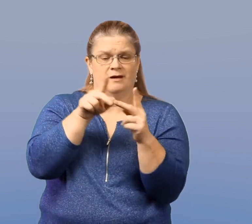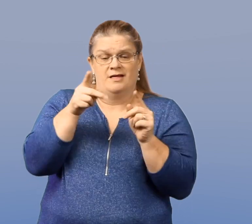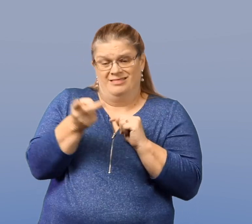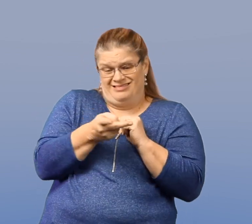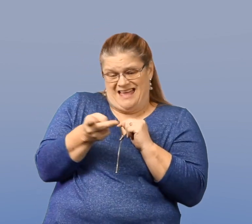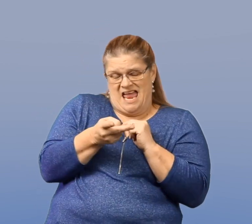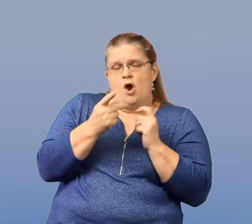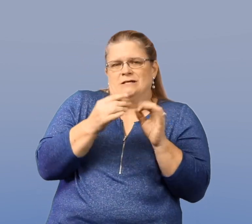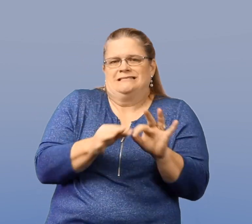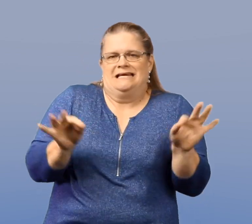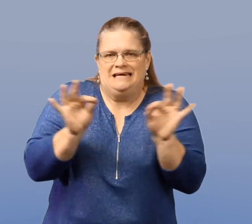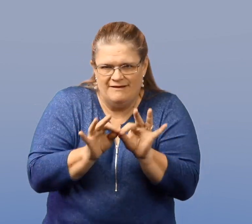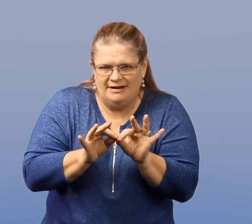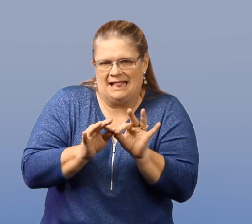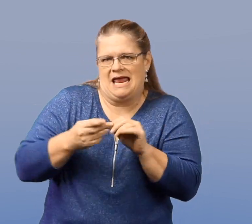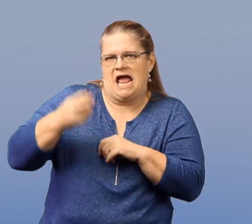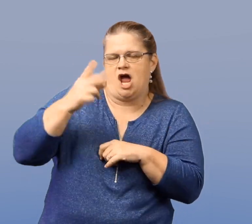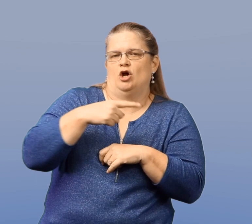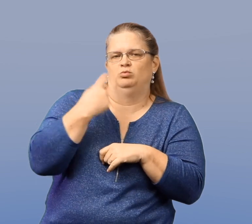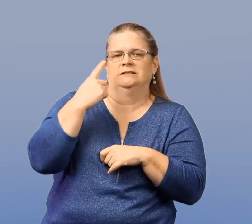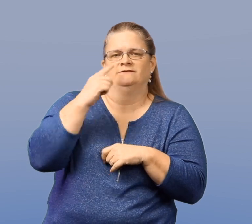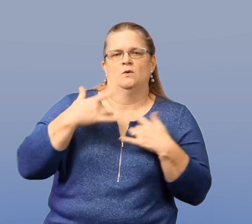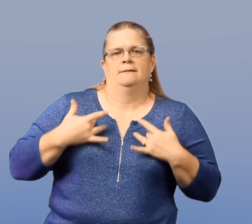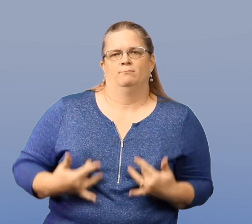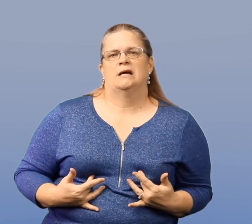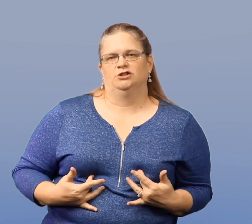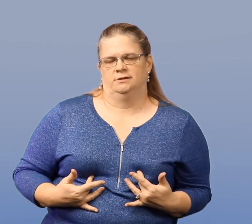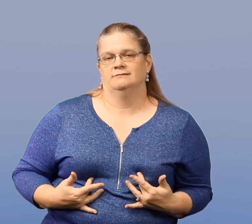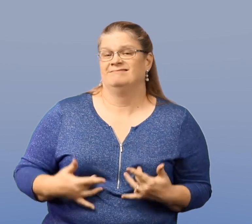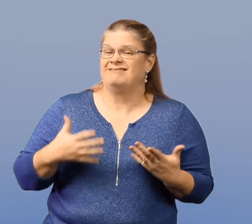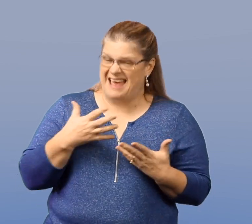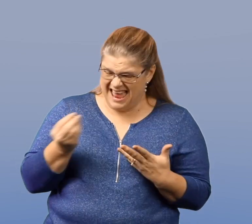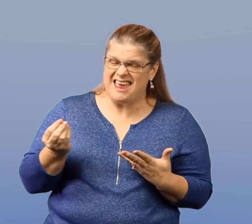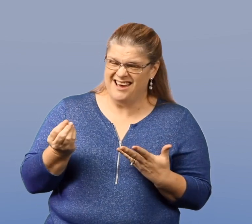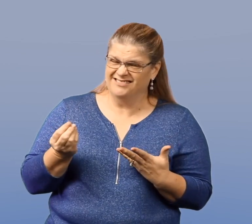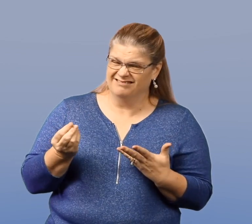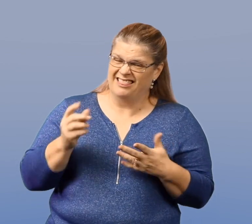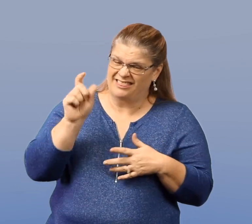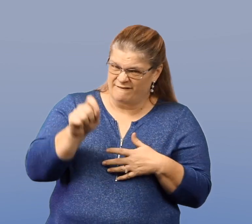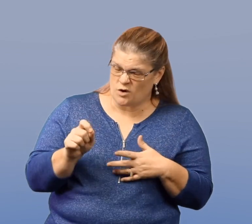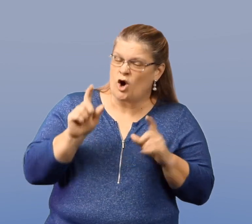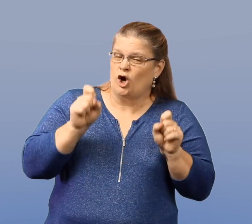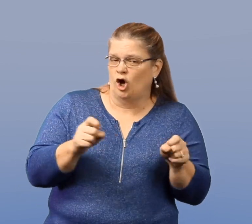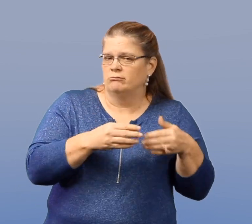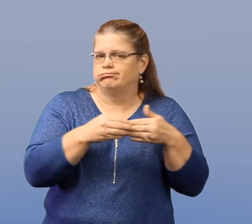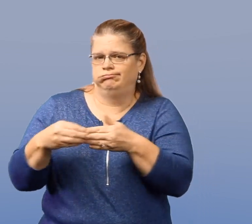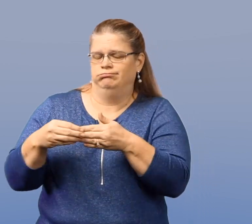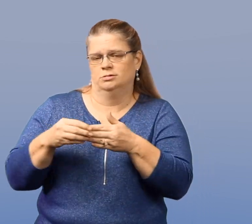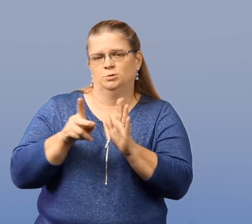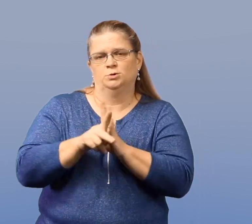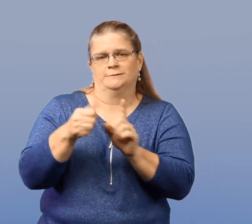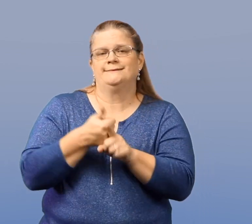They are significantly at higher risk for depression and, therefore, could lead to suicide.